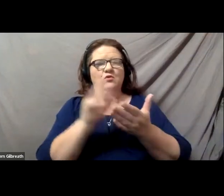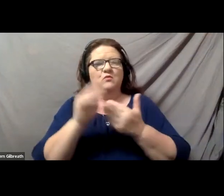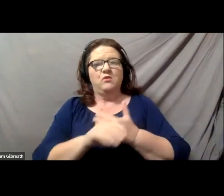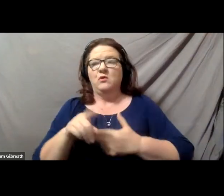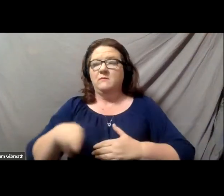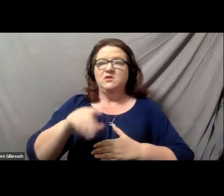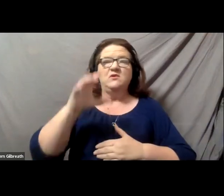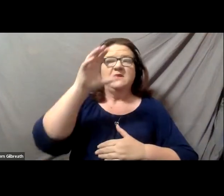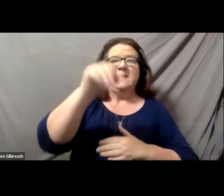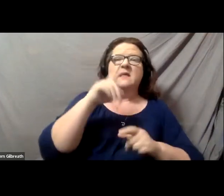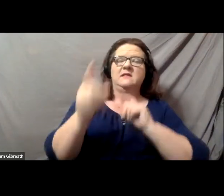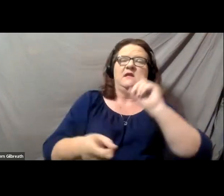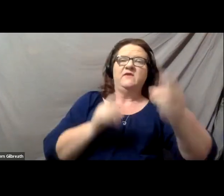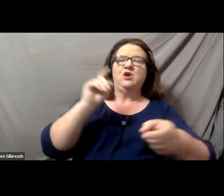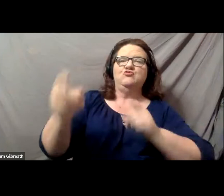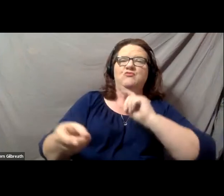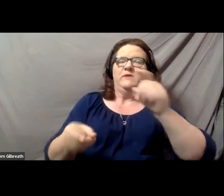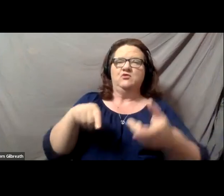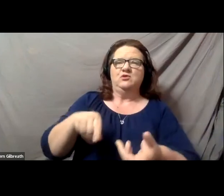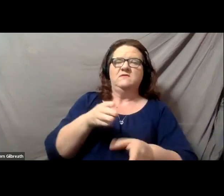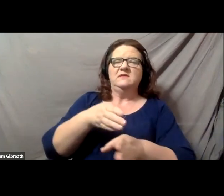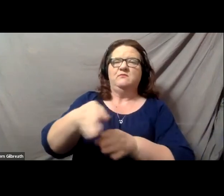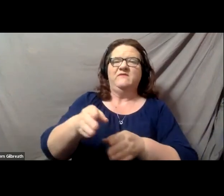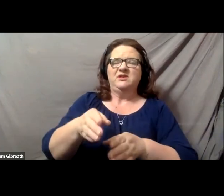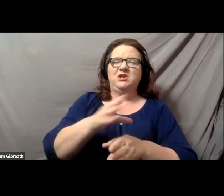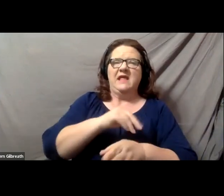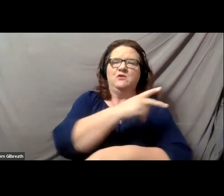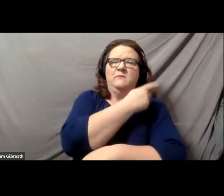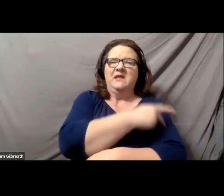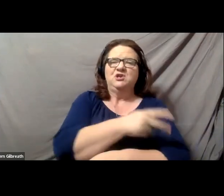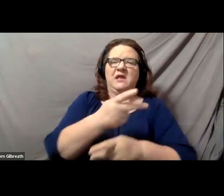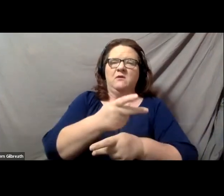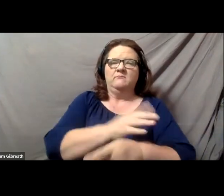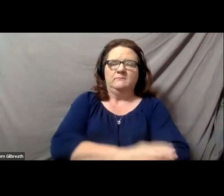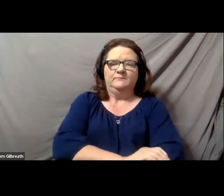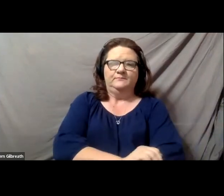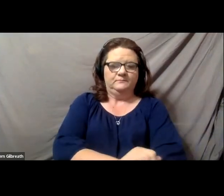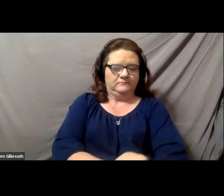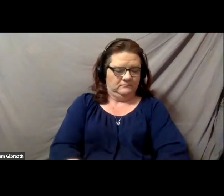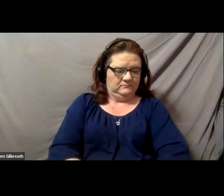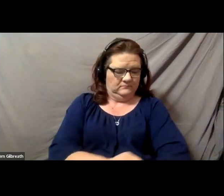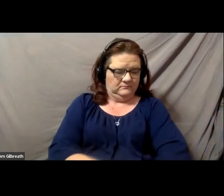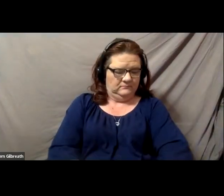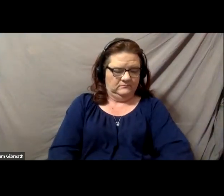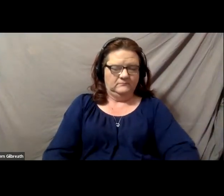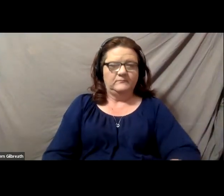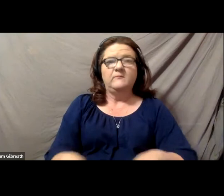and make a contribution to the profession and to patient care. I also want the non-disabled students in our profession